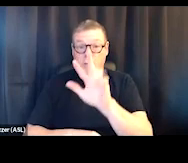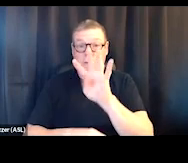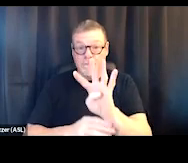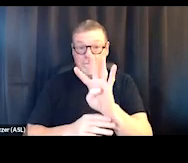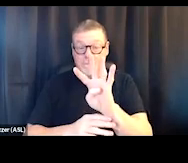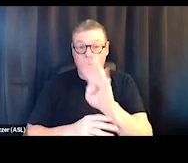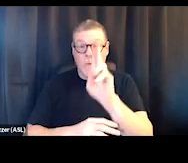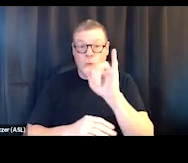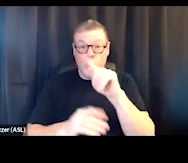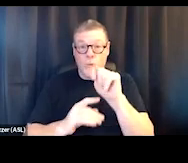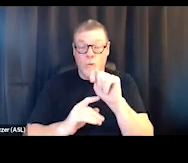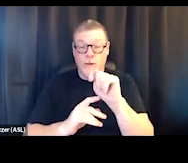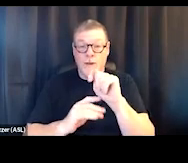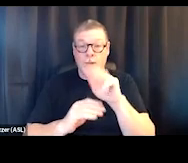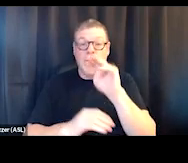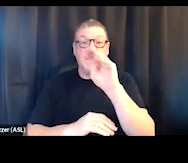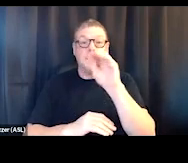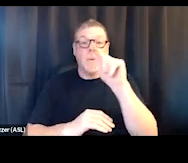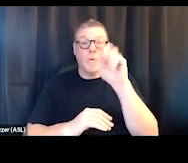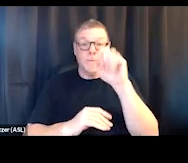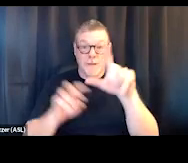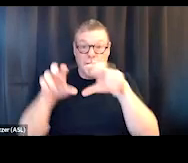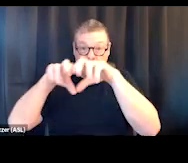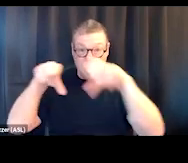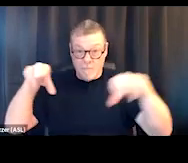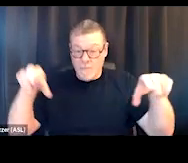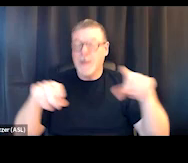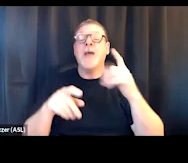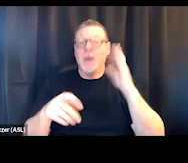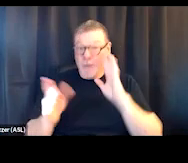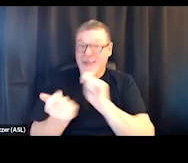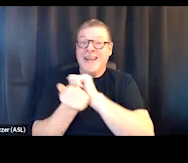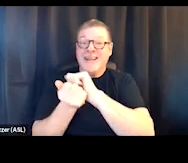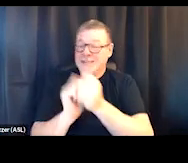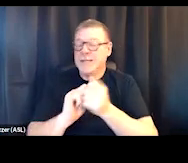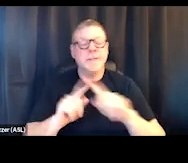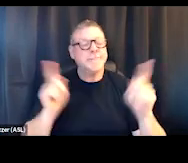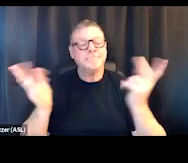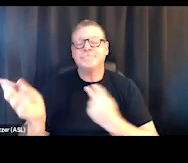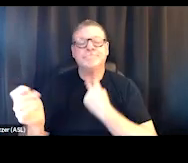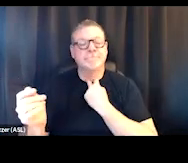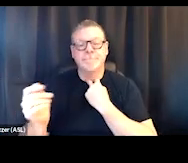that we were gonna convert to permanent supportive housing, but there were some zoning and other issues.